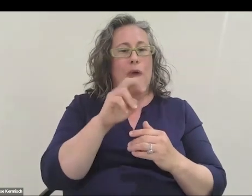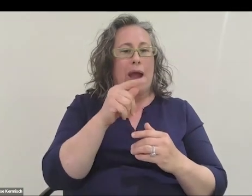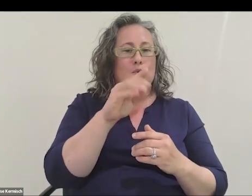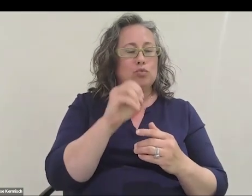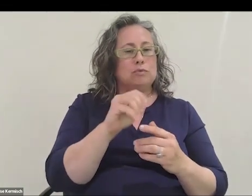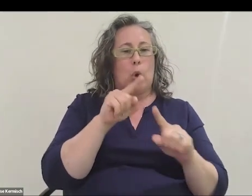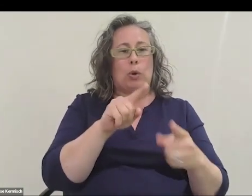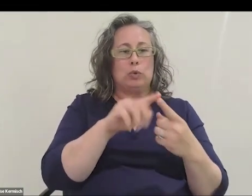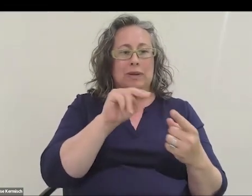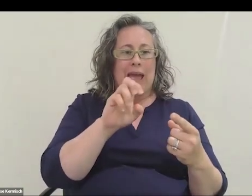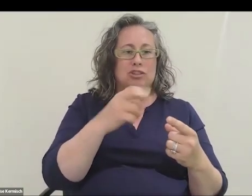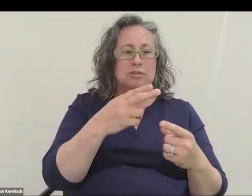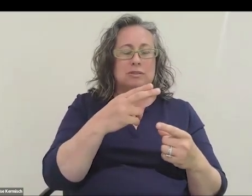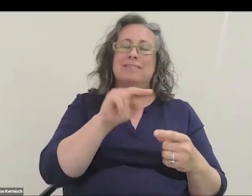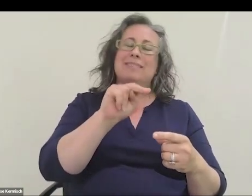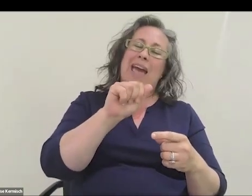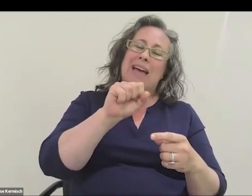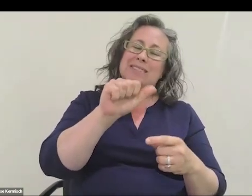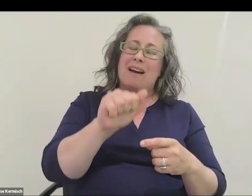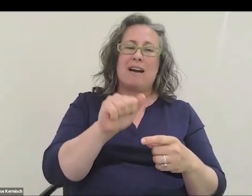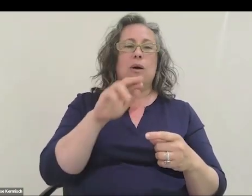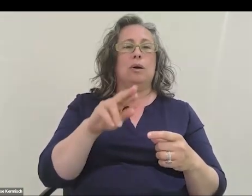or a European Space Agency astronaut or Canadian Space Agency,